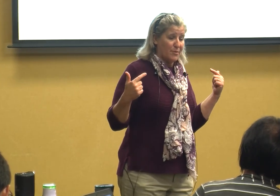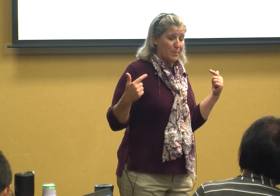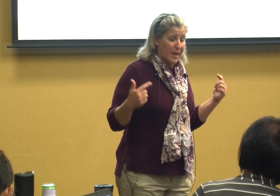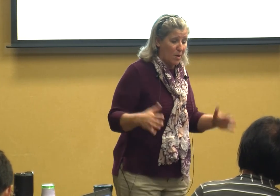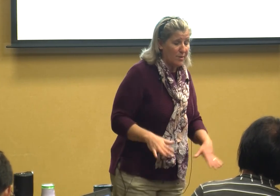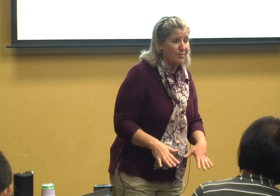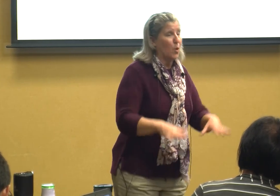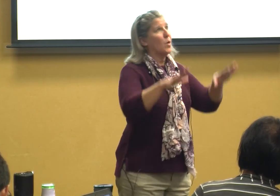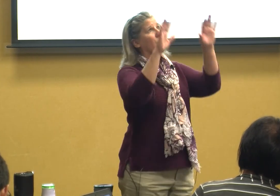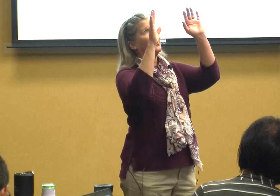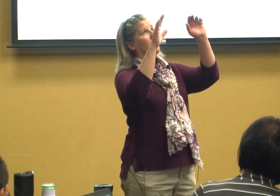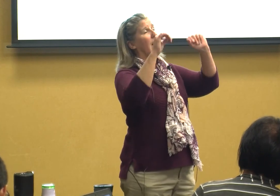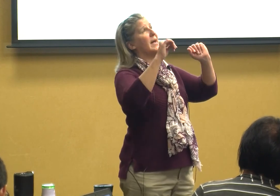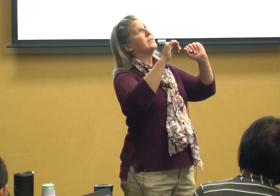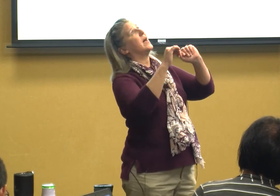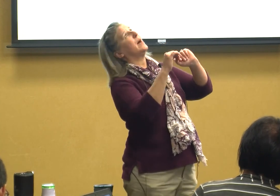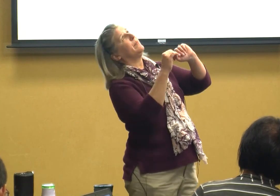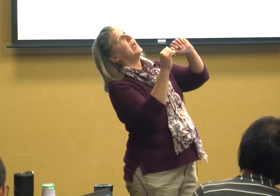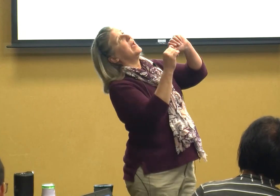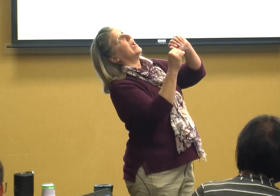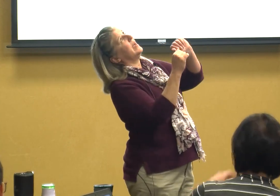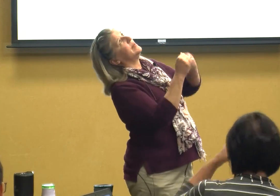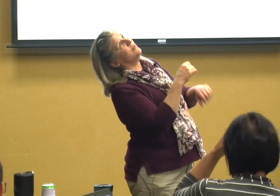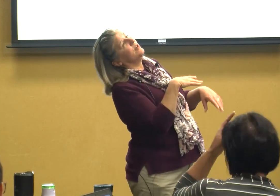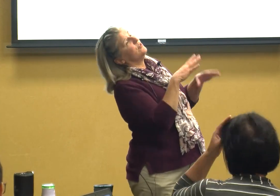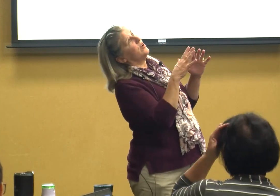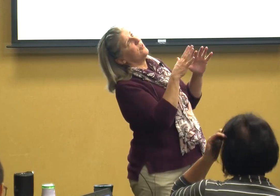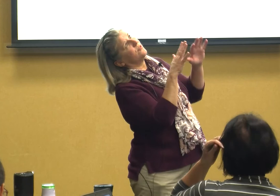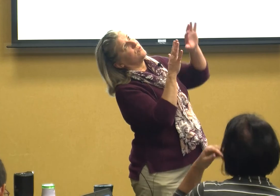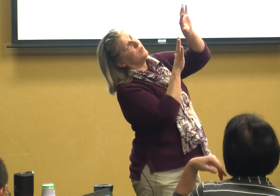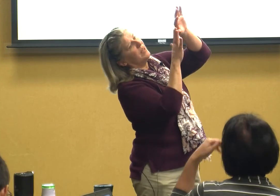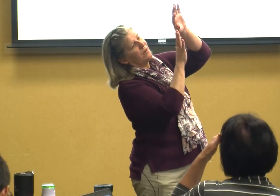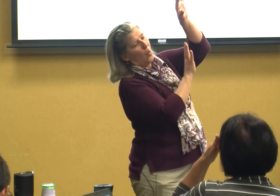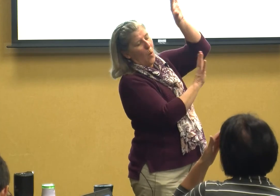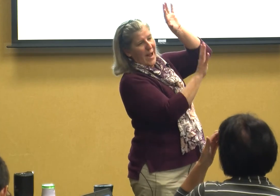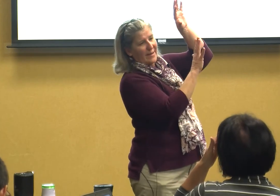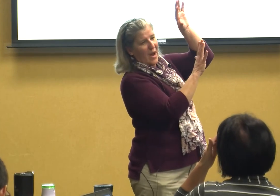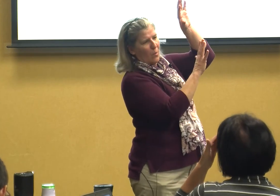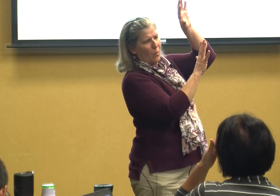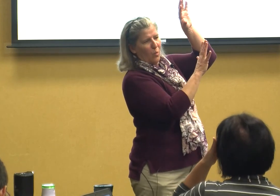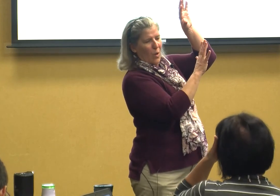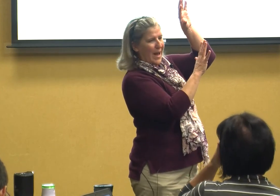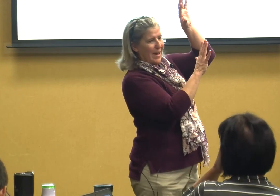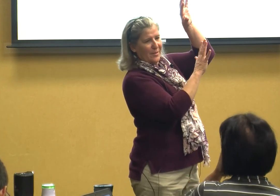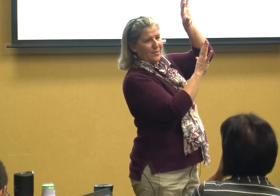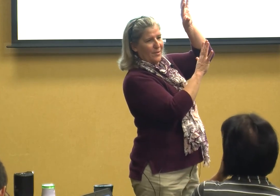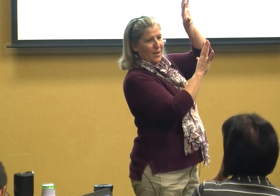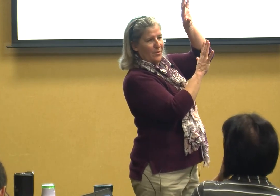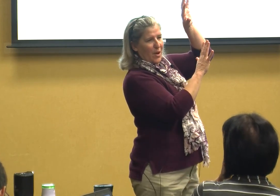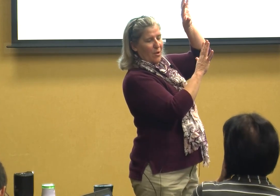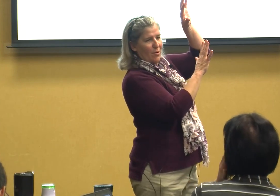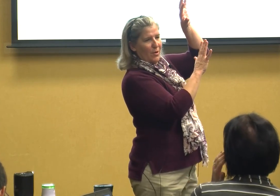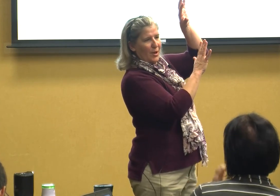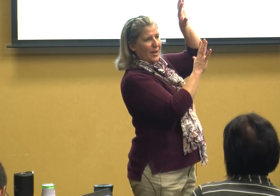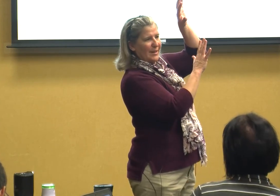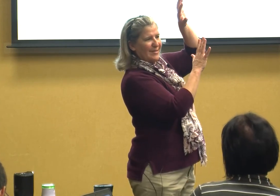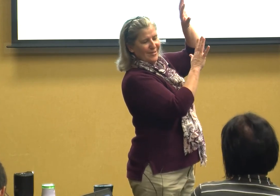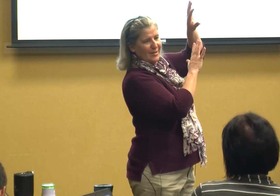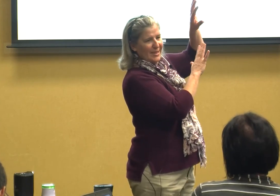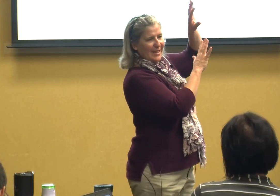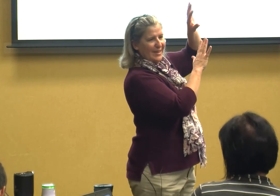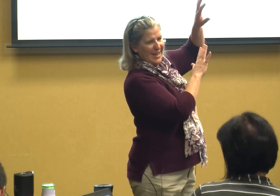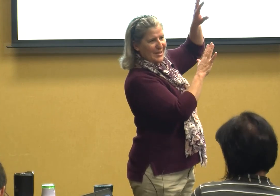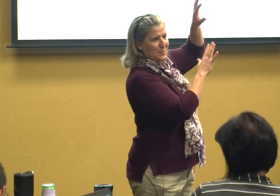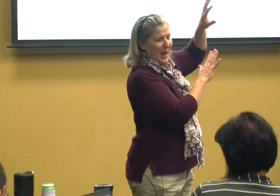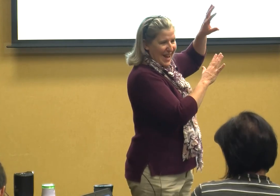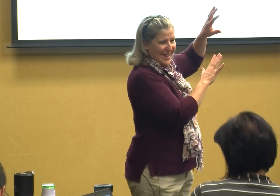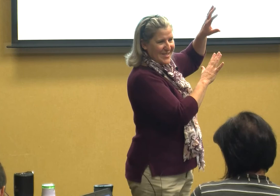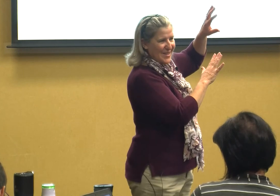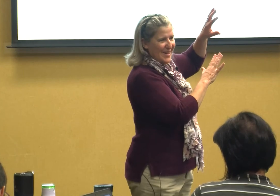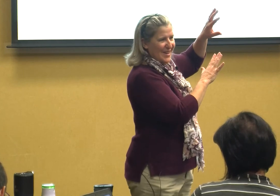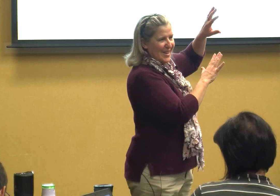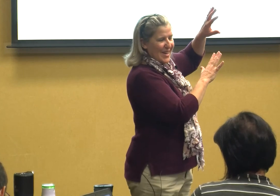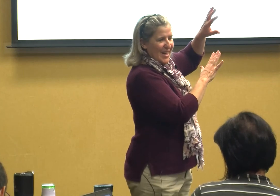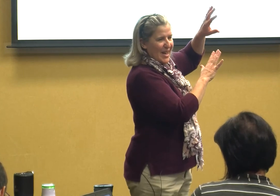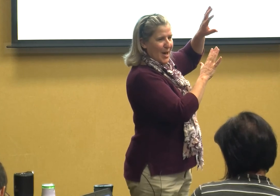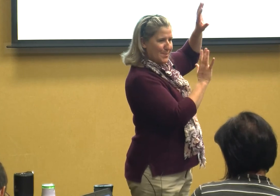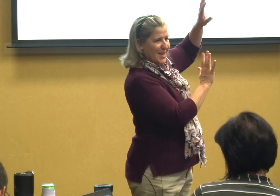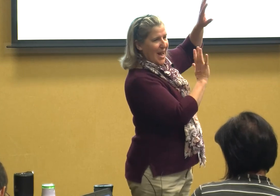to be on the floor with their legs up and just in wacked out ways that they are in space upside